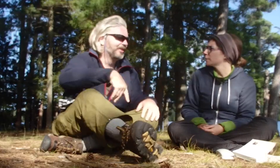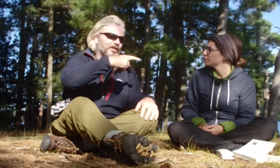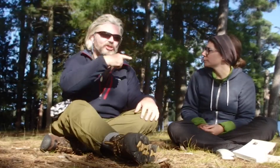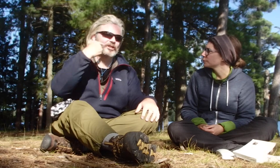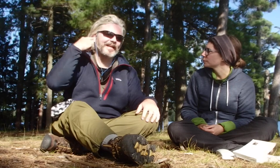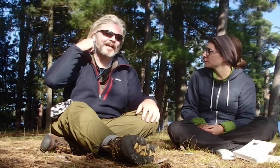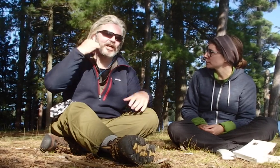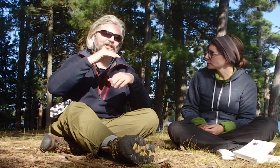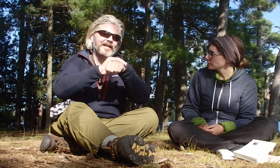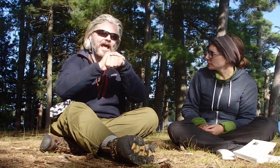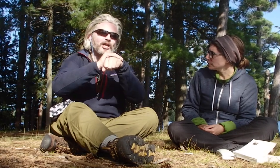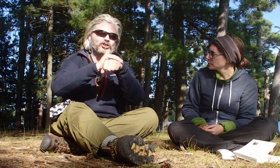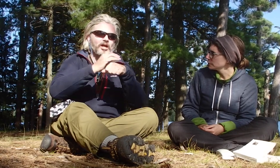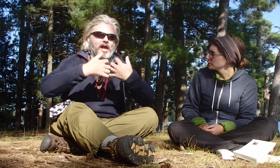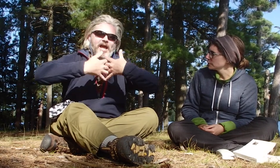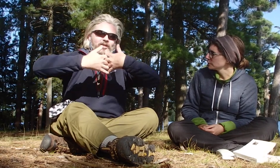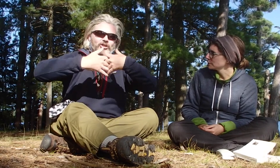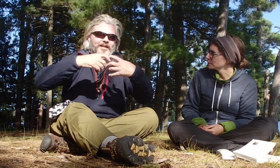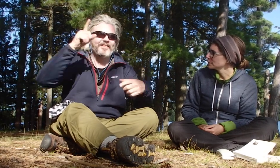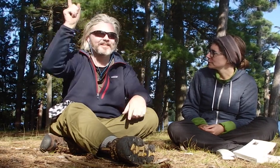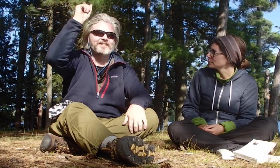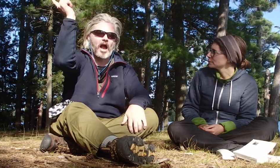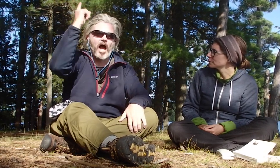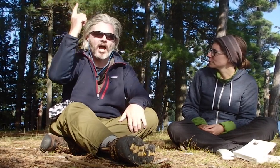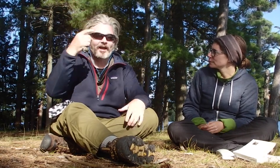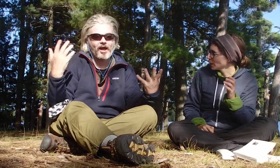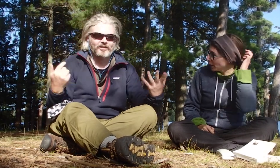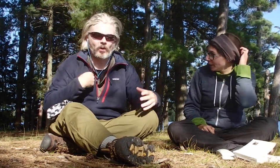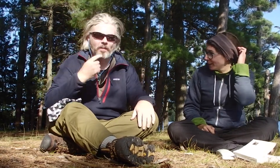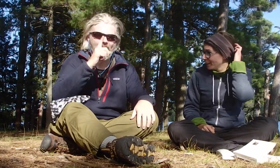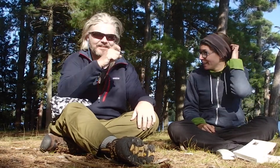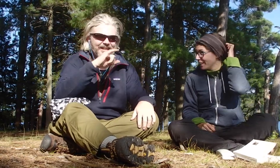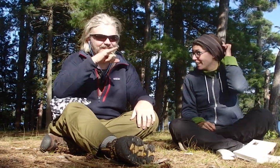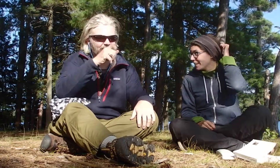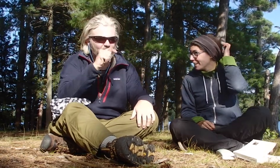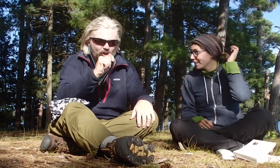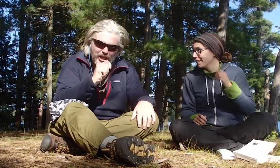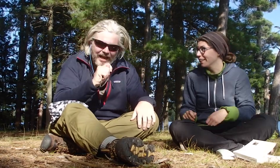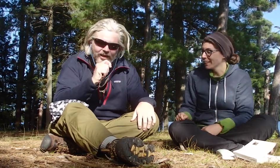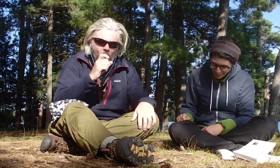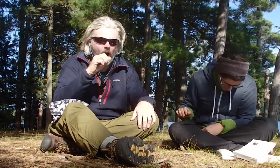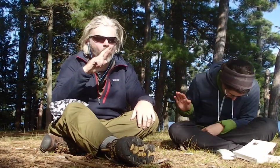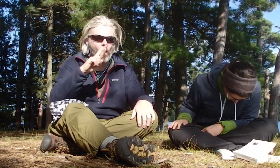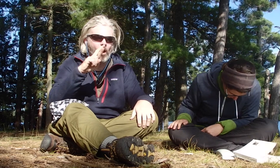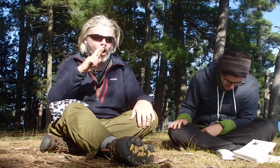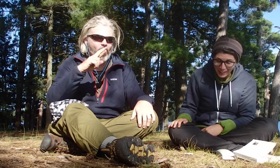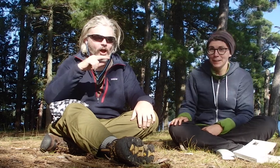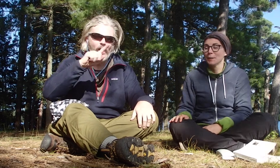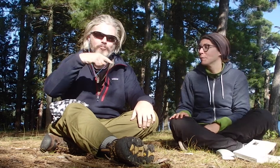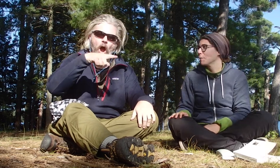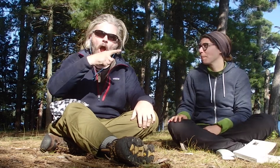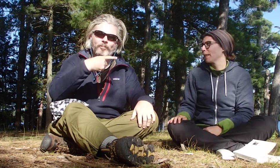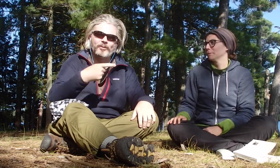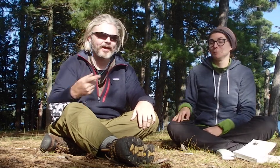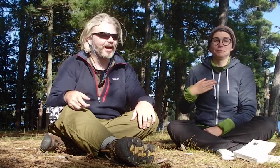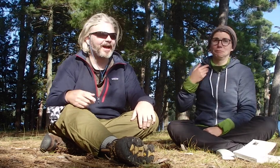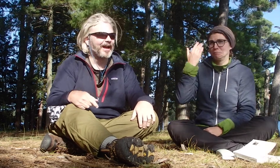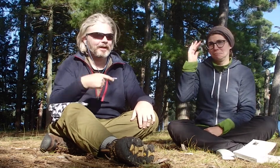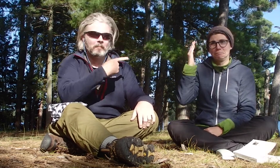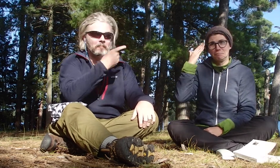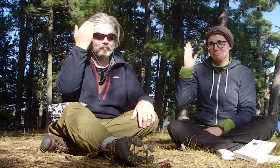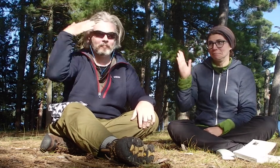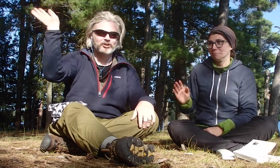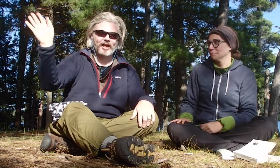She hears an engine in the sky, so I'm asking "Is it a jet, or is it a prop?"